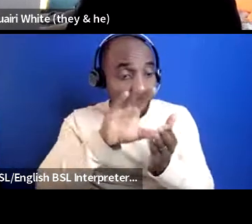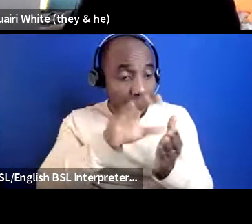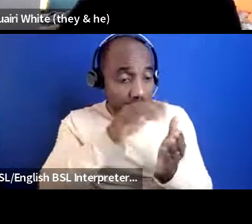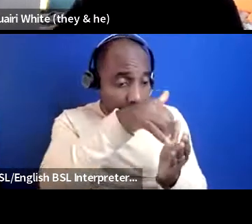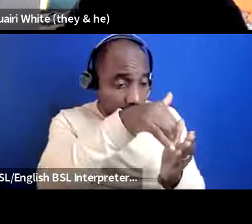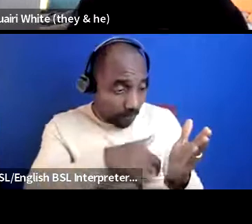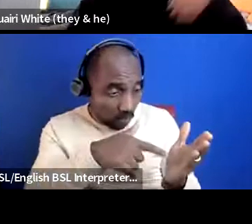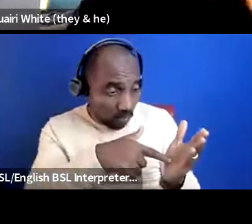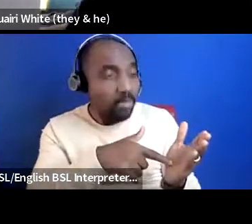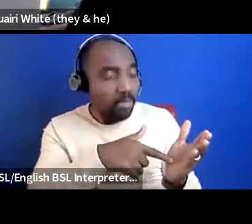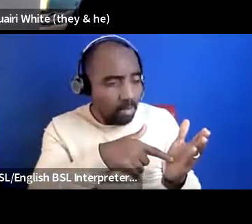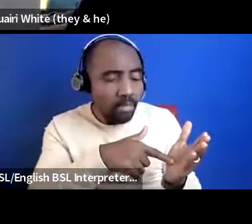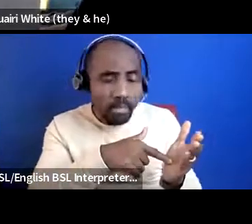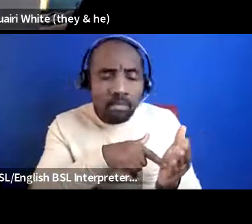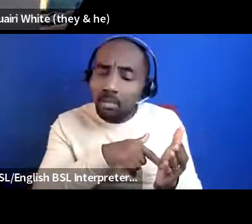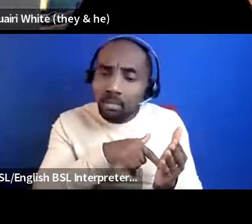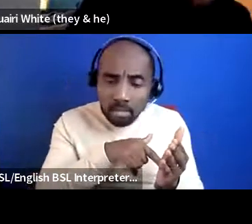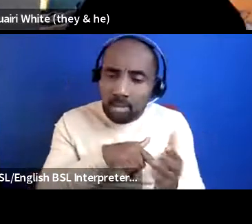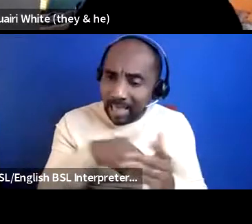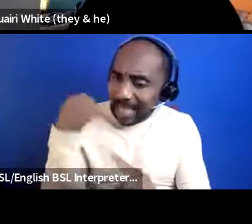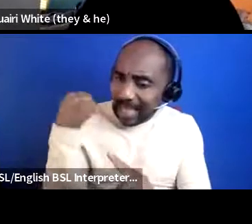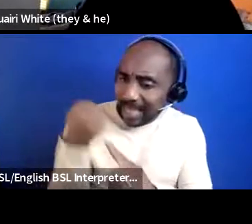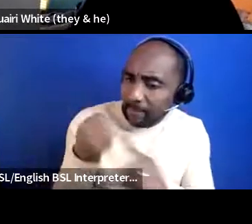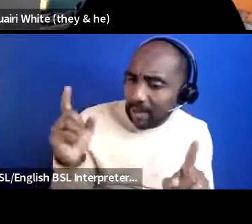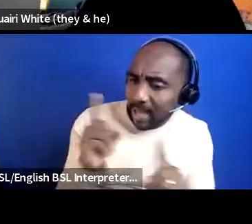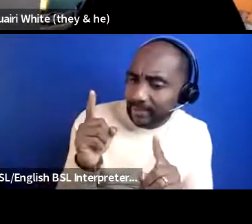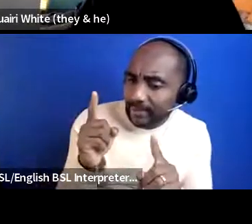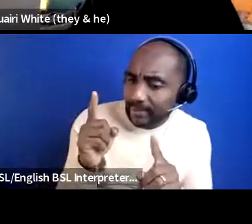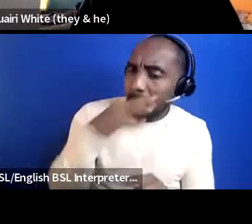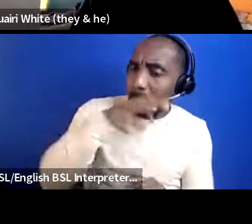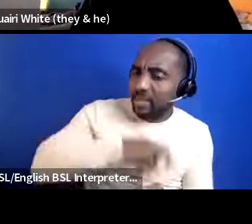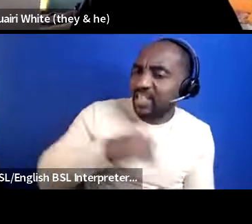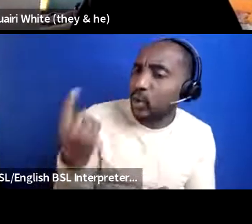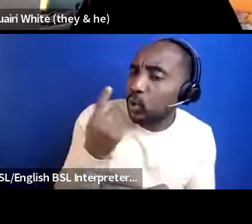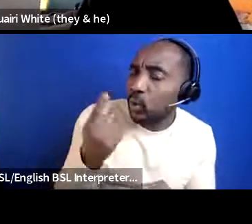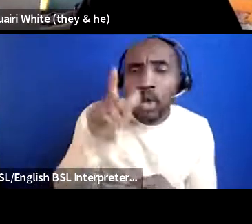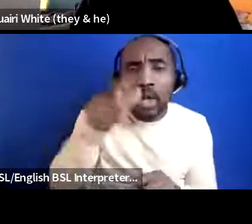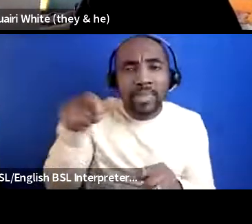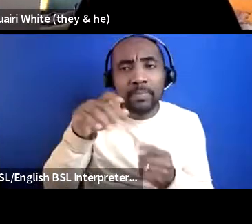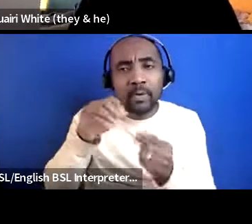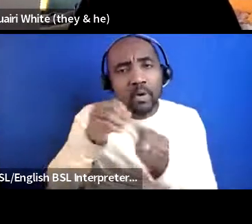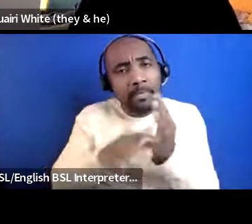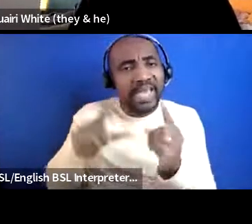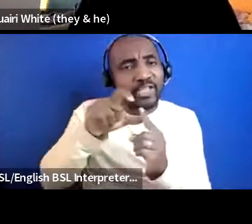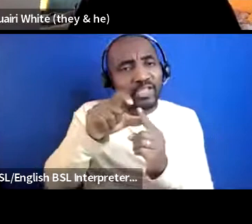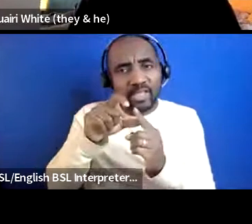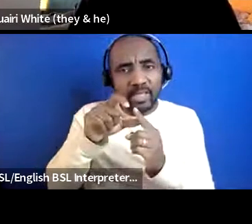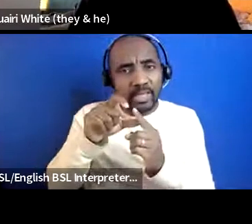impact that you're doing but people get phds in like methodology on how to write about impact